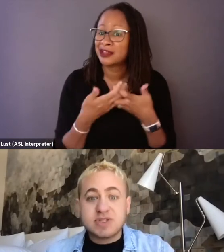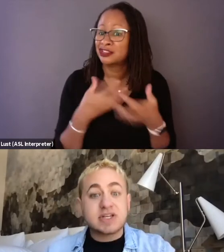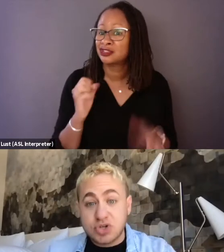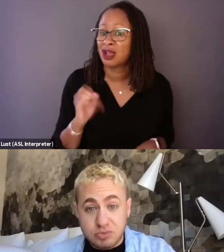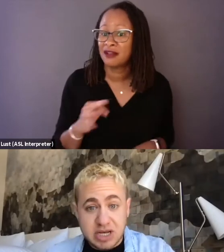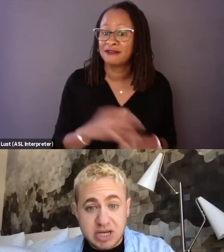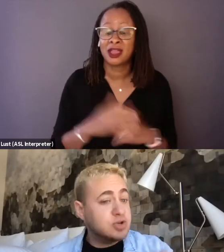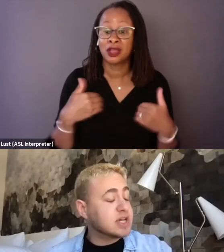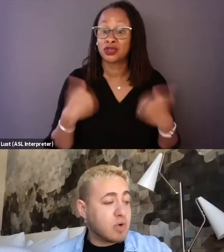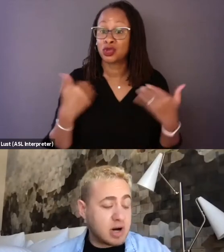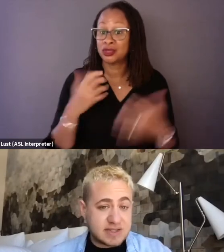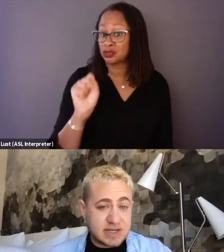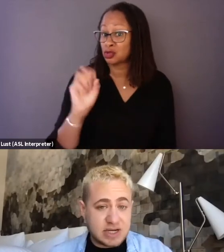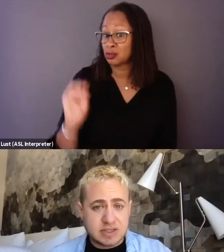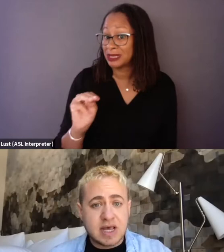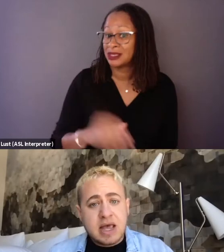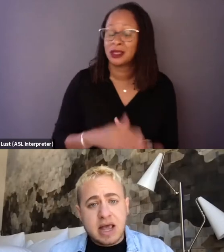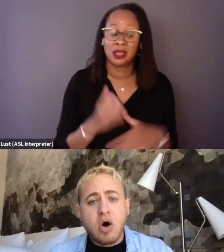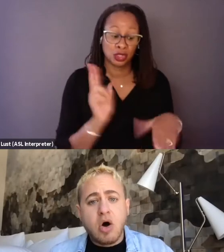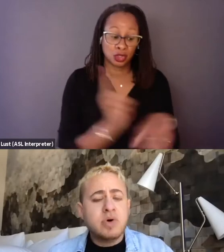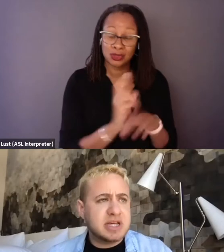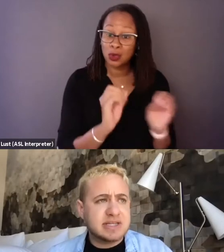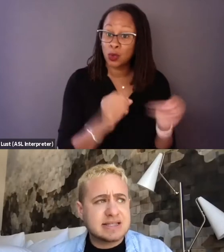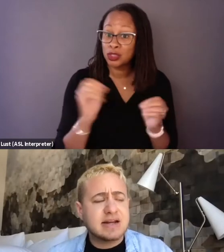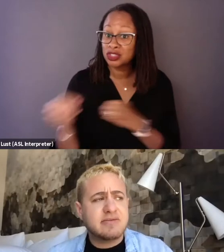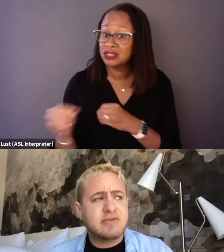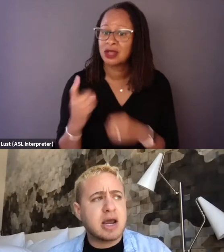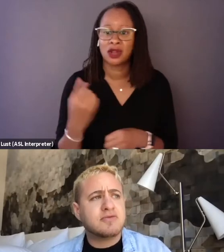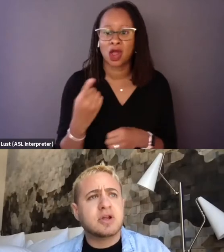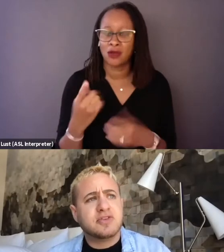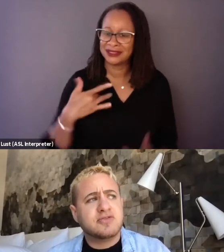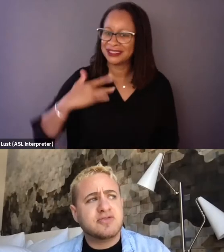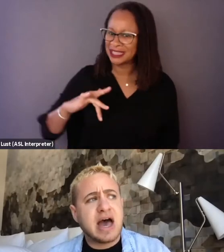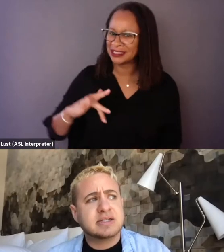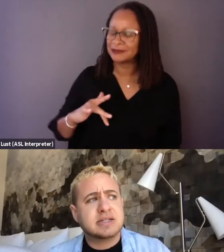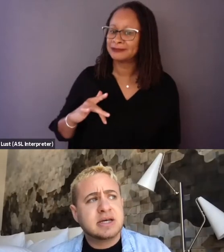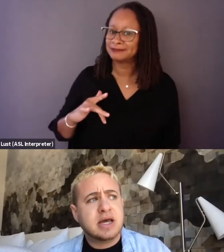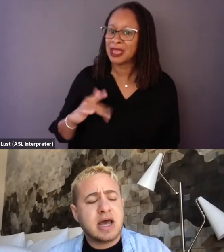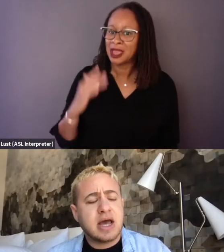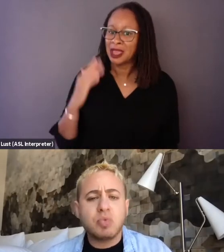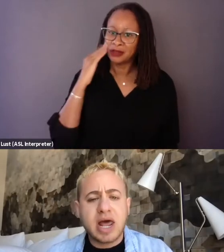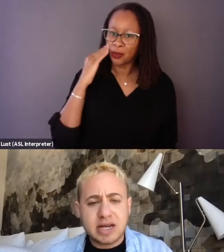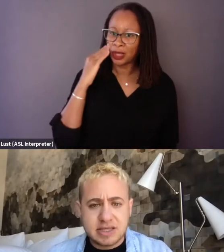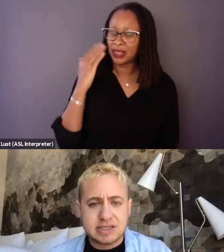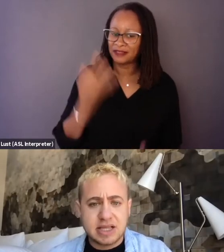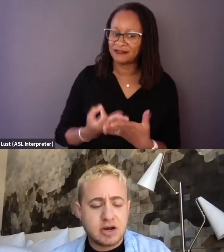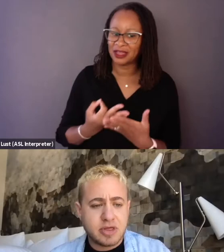using social media, using organizations and always being sensitive and mindful of the fact, I mean, we'll get into this later,